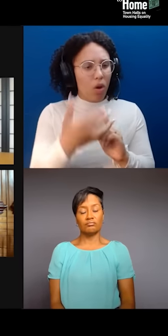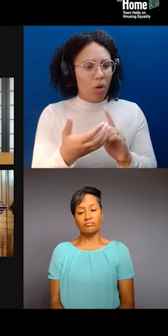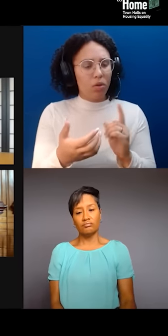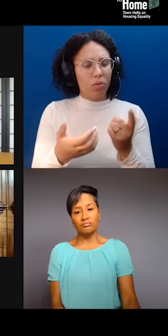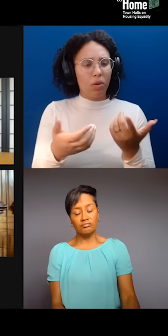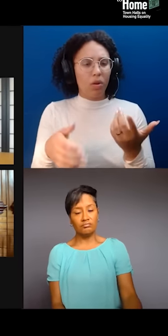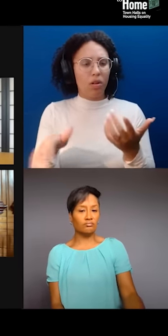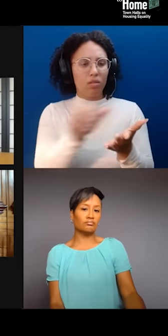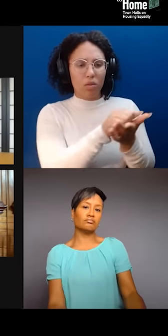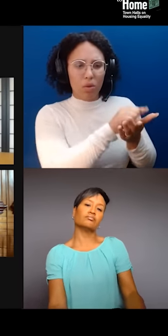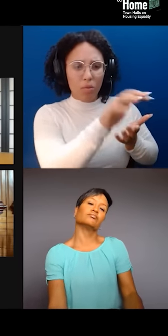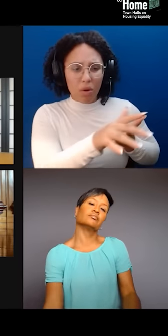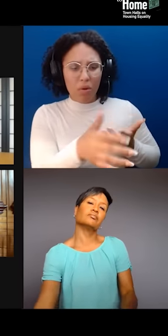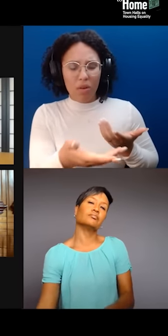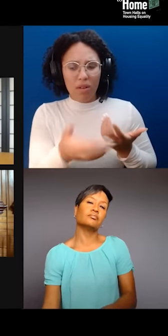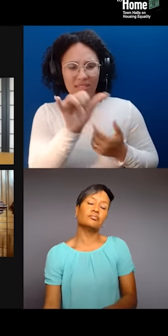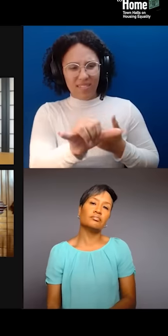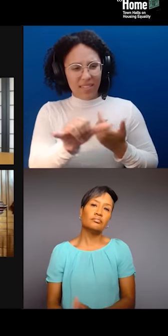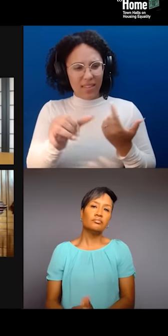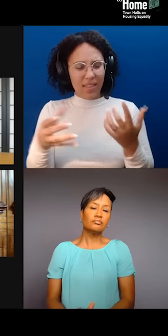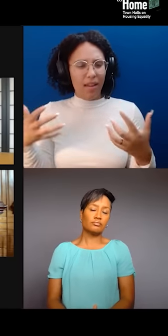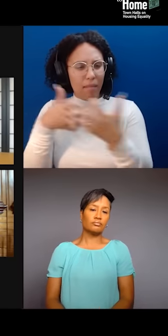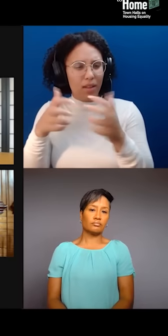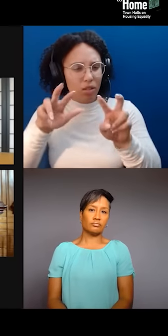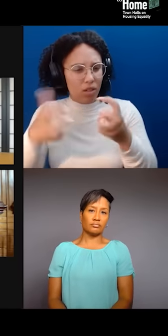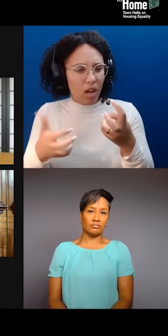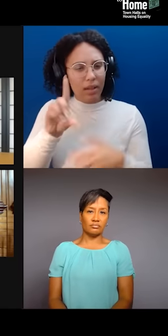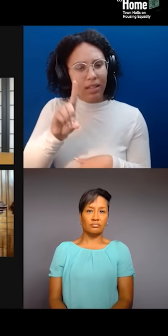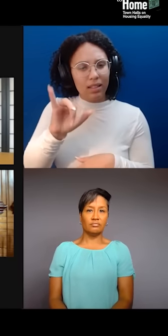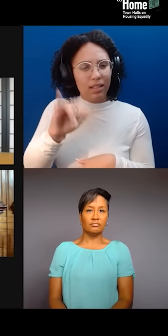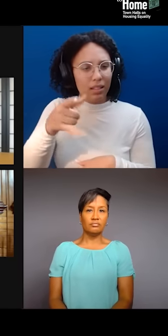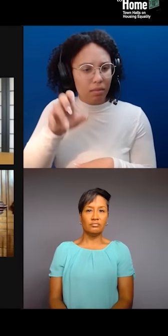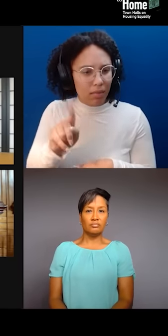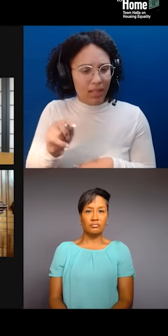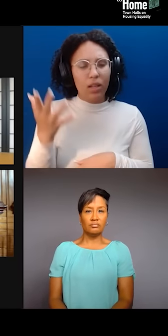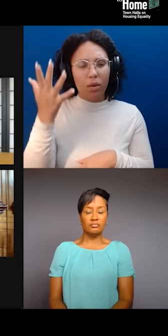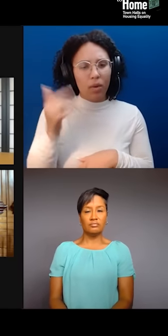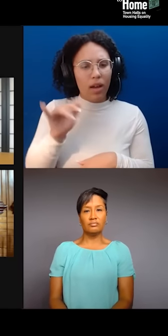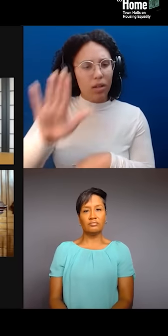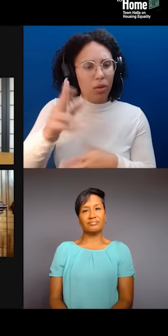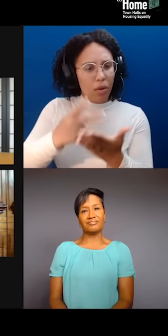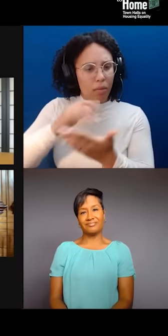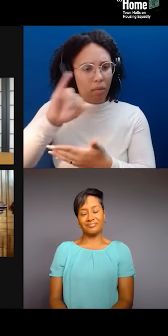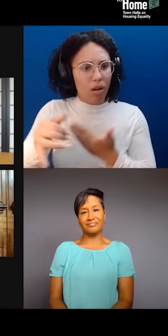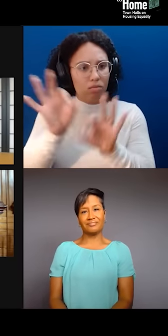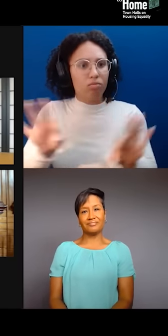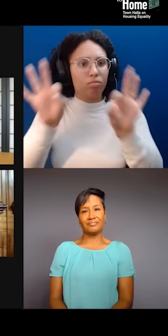and Nuevayorkinos is so essential to community empowerment? Candice, would you start us please?